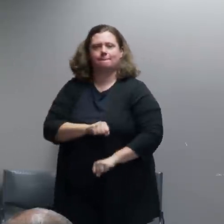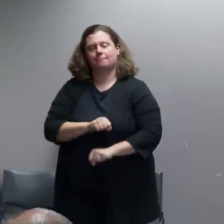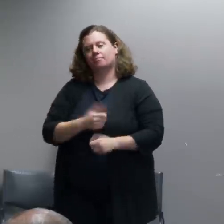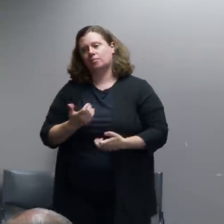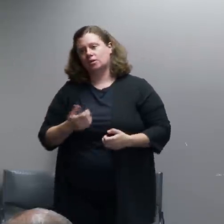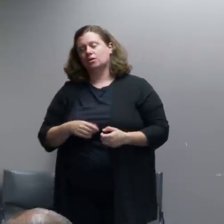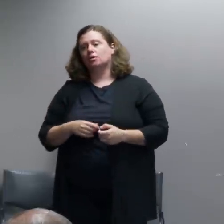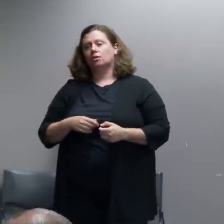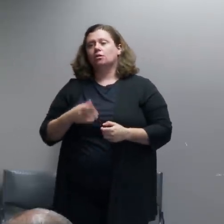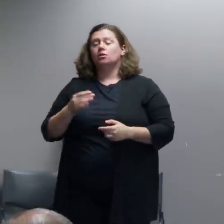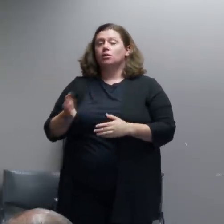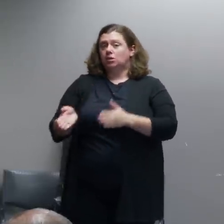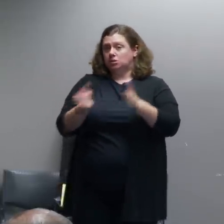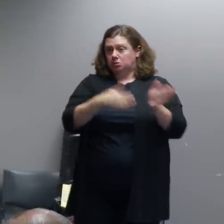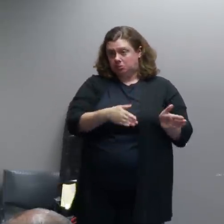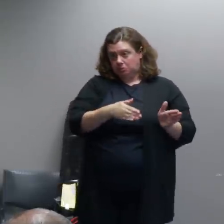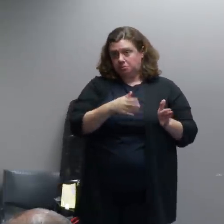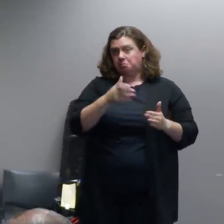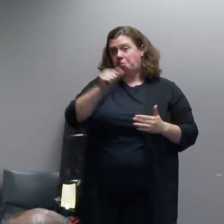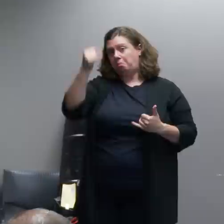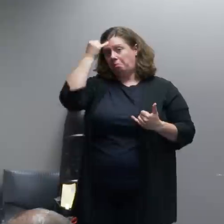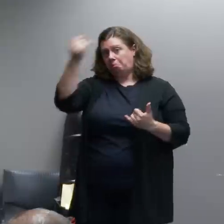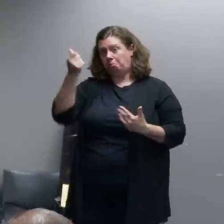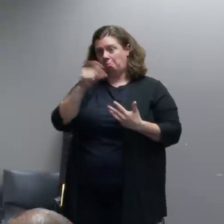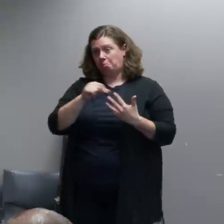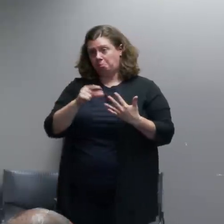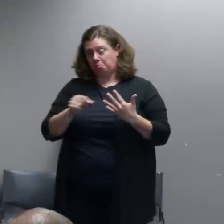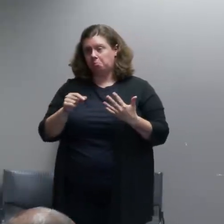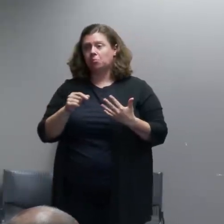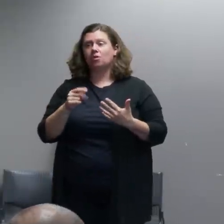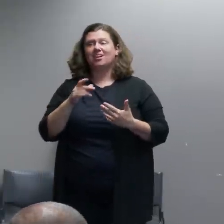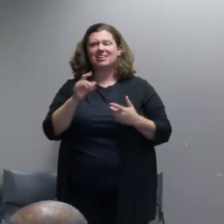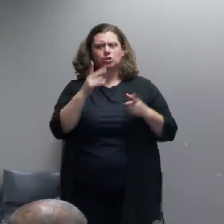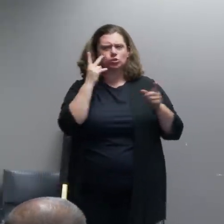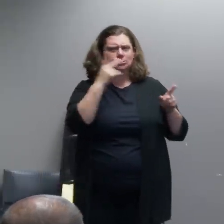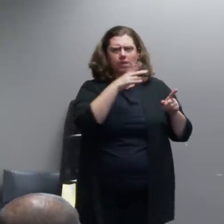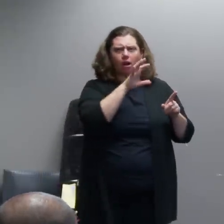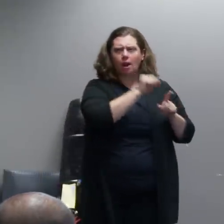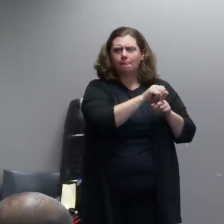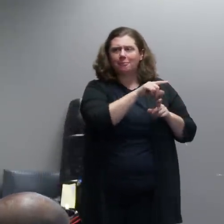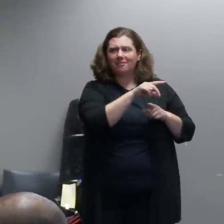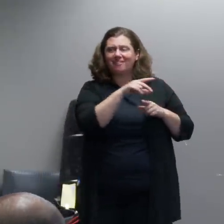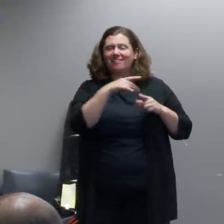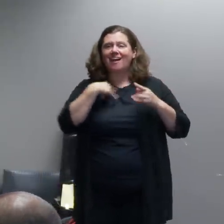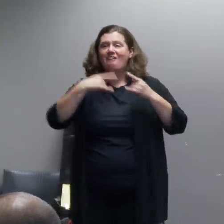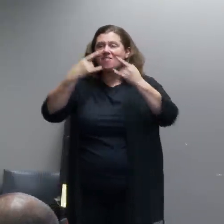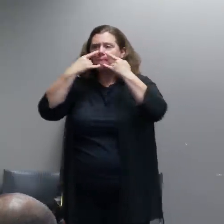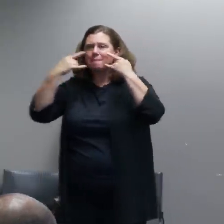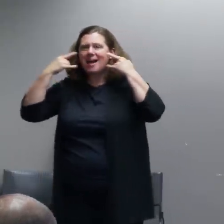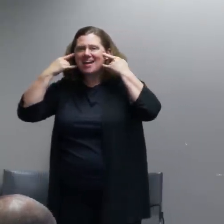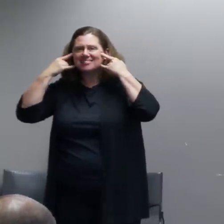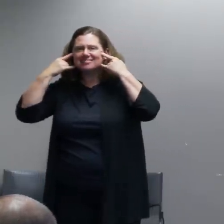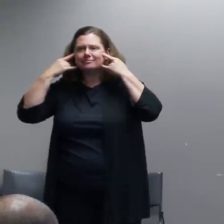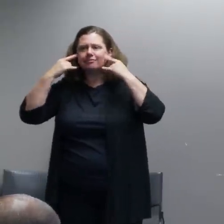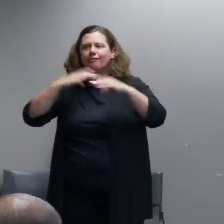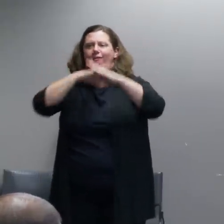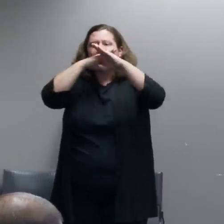do follow-up and make cases on people. You can see how masked up people are and how hard it is to identify anyone in a lot of these